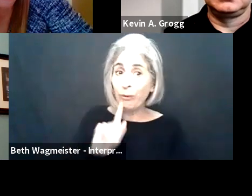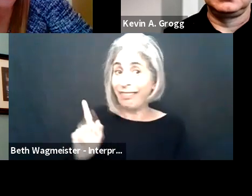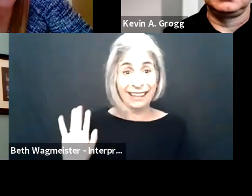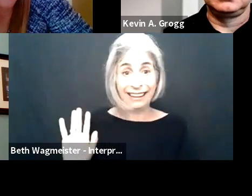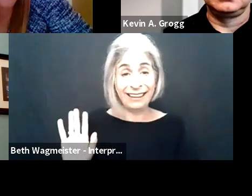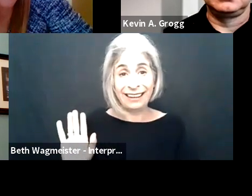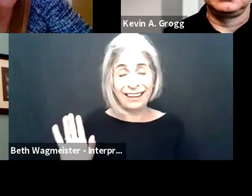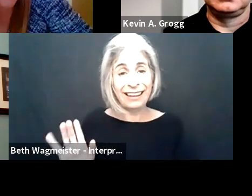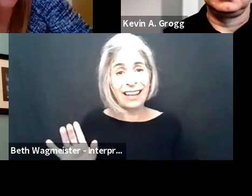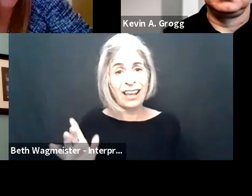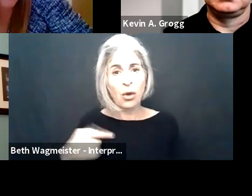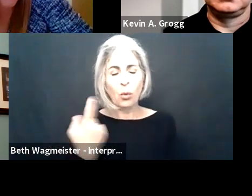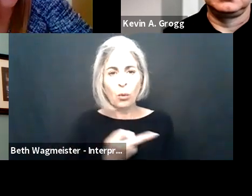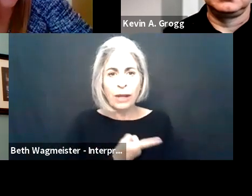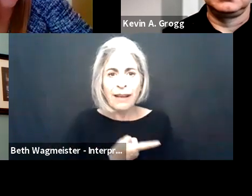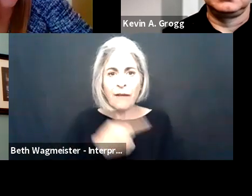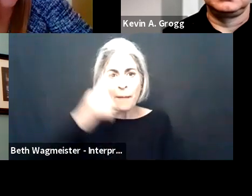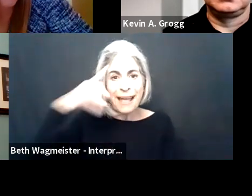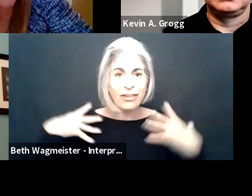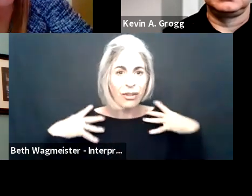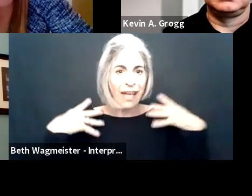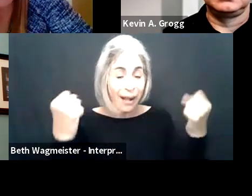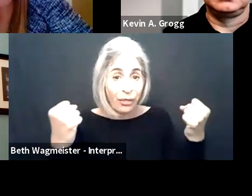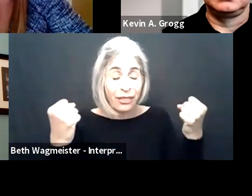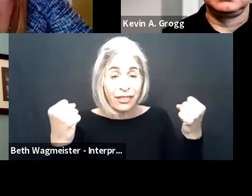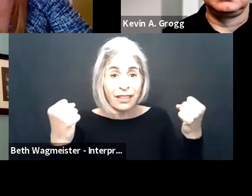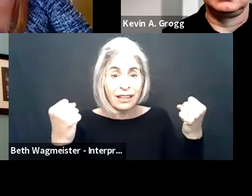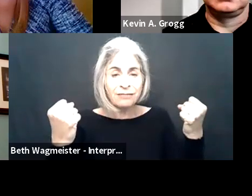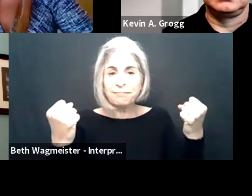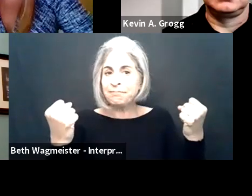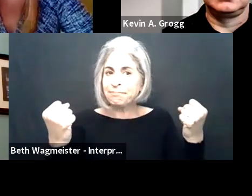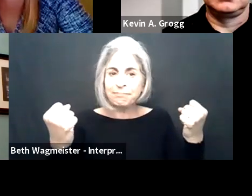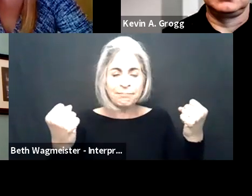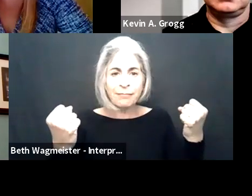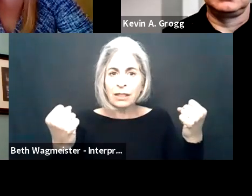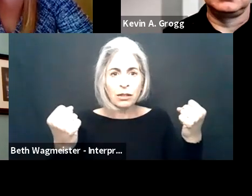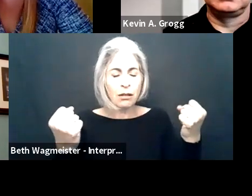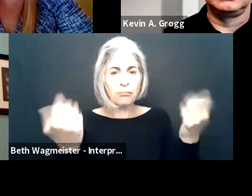in terms of technology, but in some ways it isn't because what we're talking to